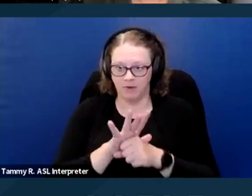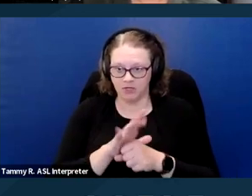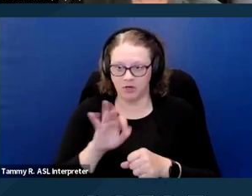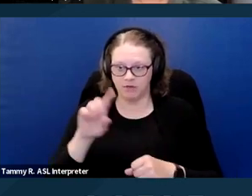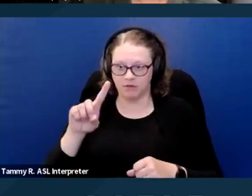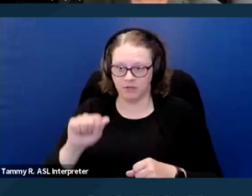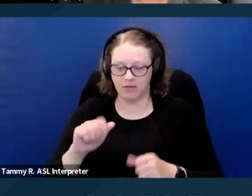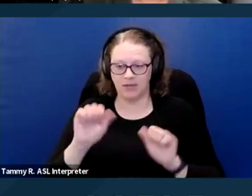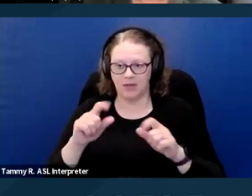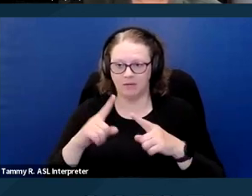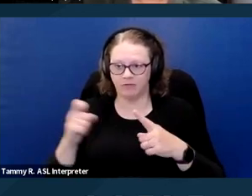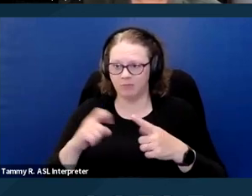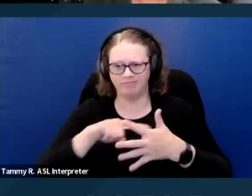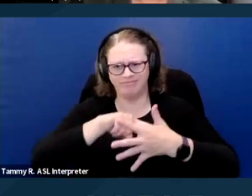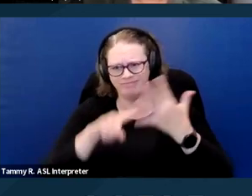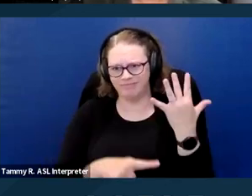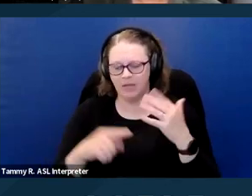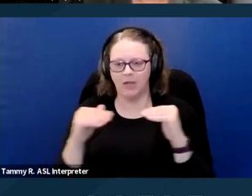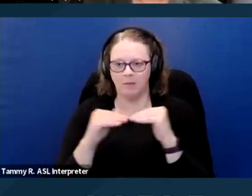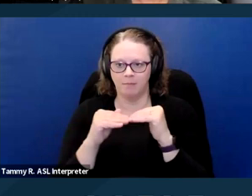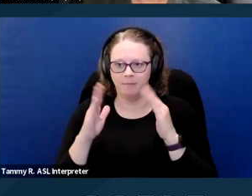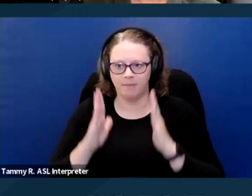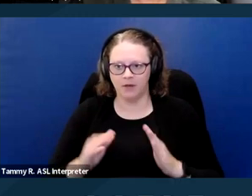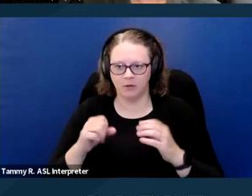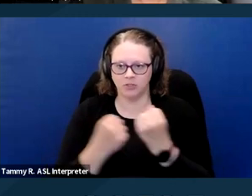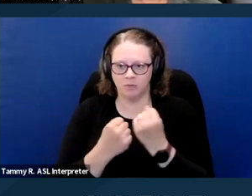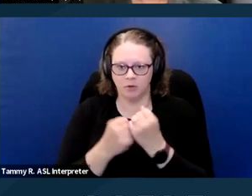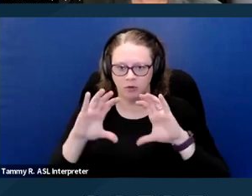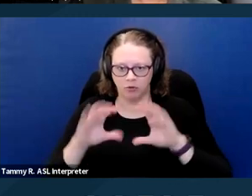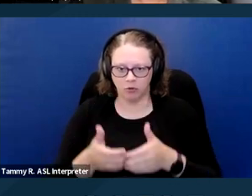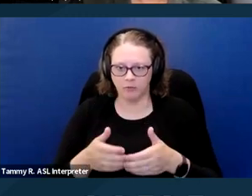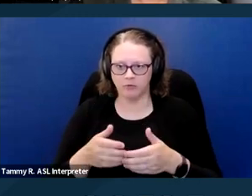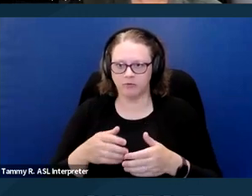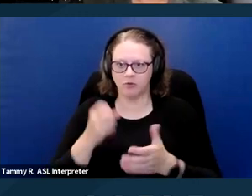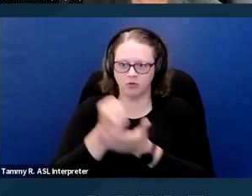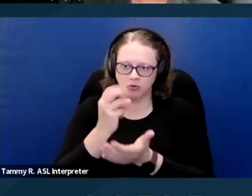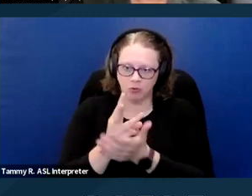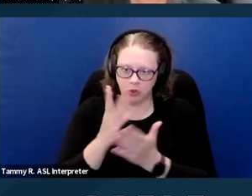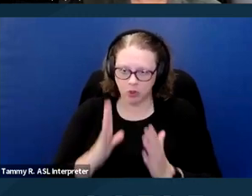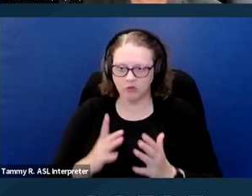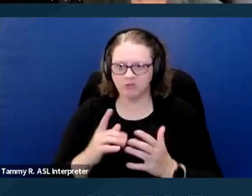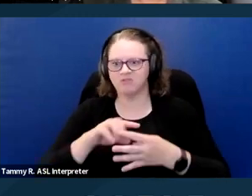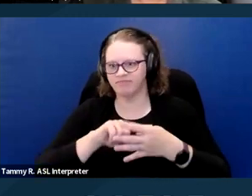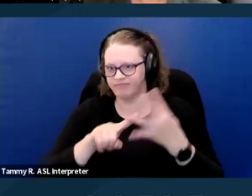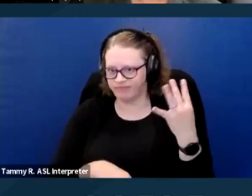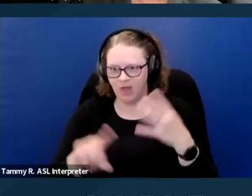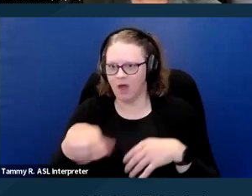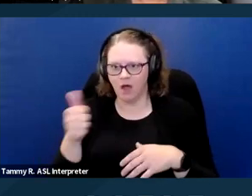can come from these other sources like peer support groups, social workers, any other reliable third party.